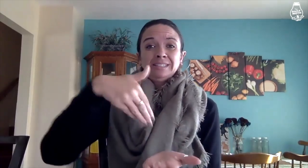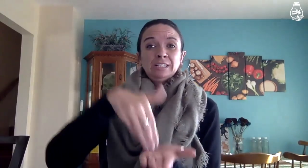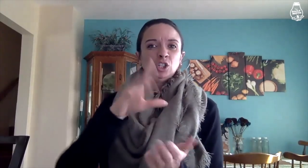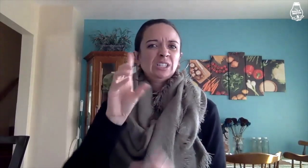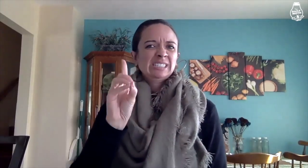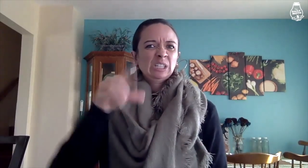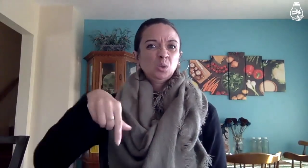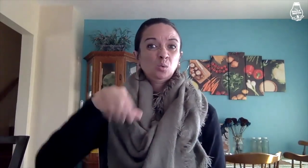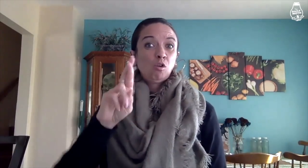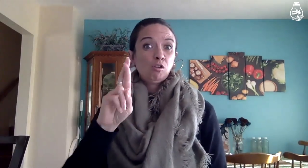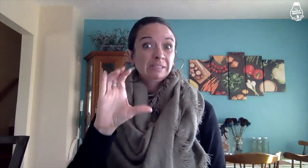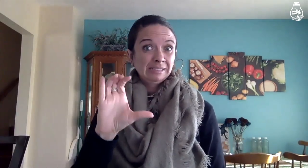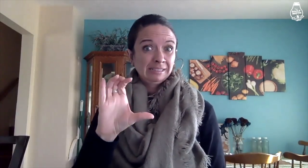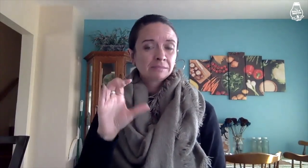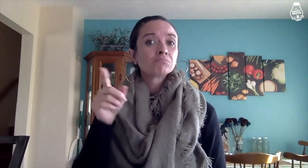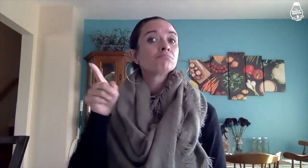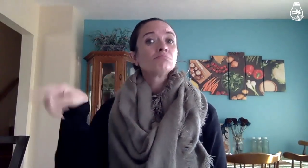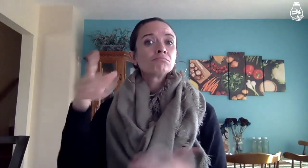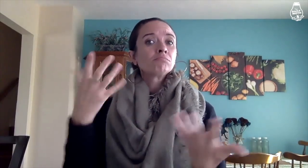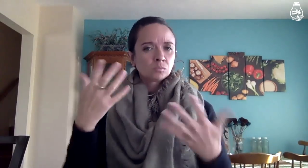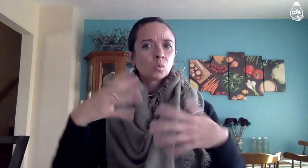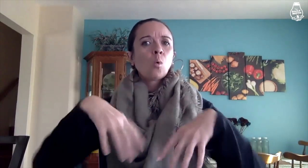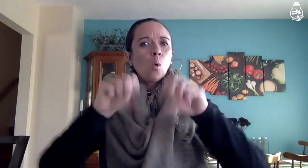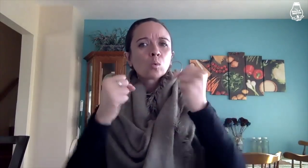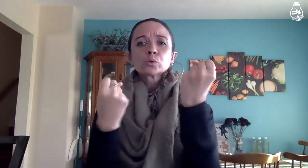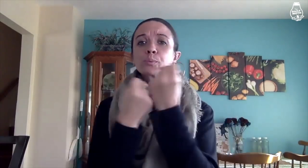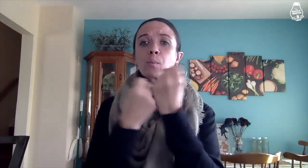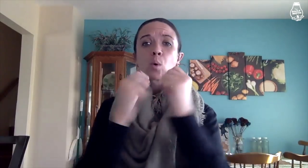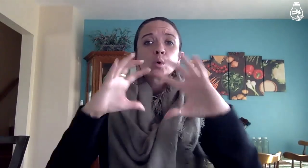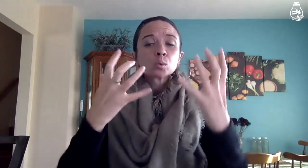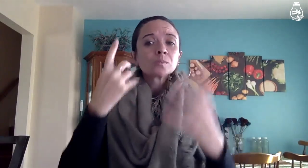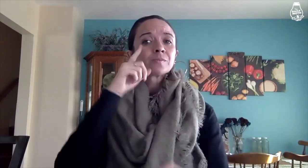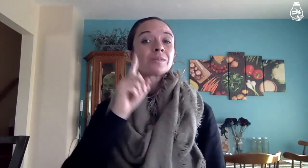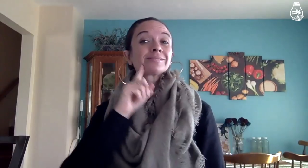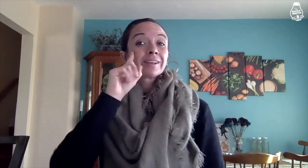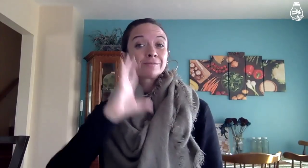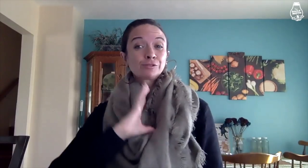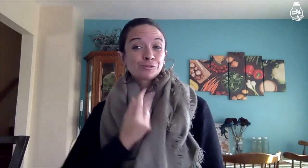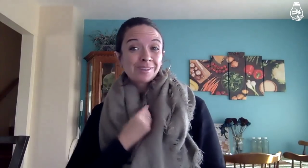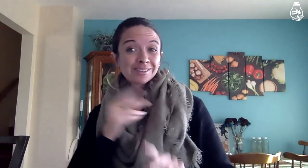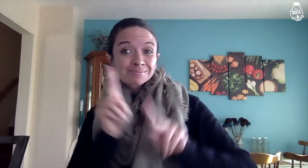DQRC, that hosts support groups for Deaf trans folks,